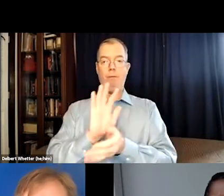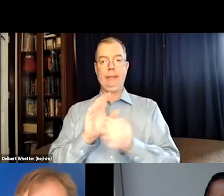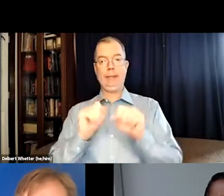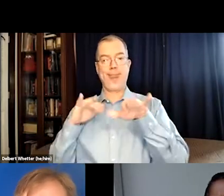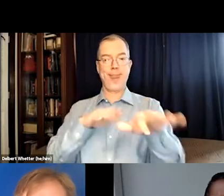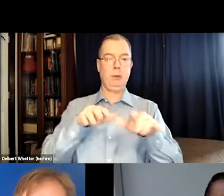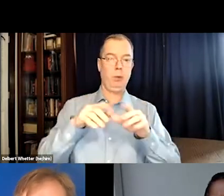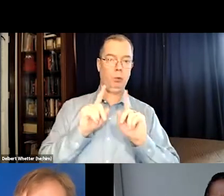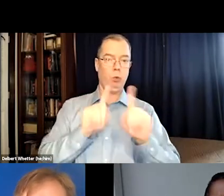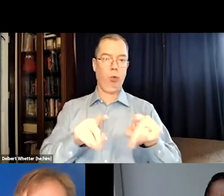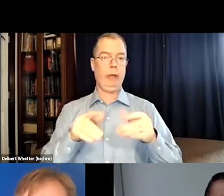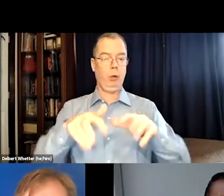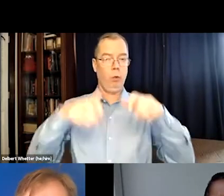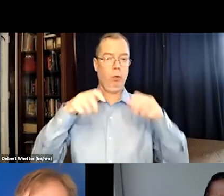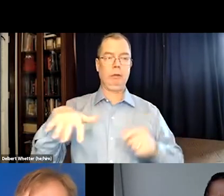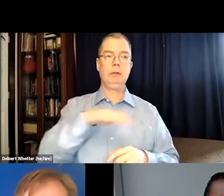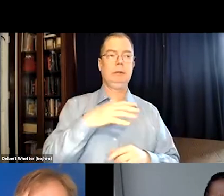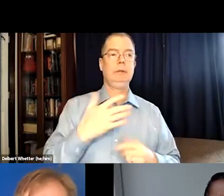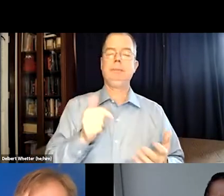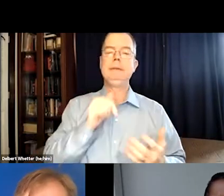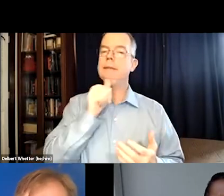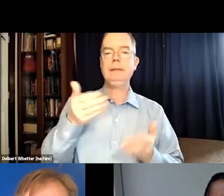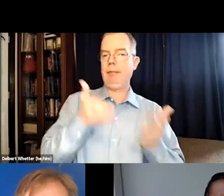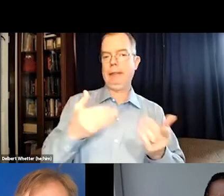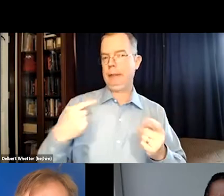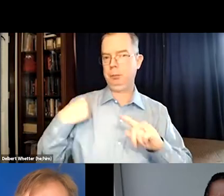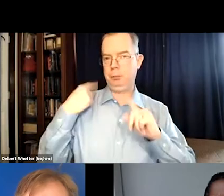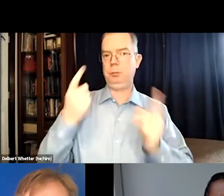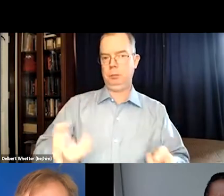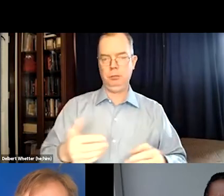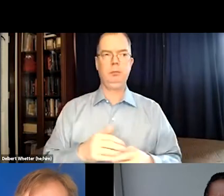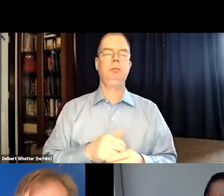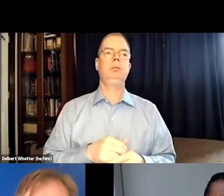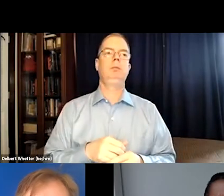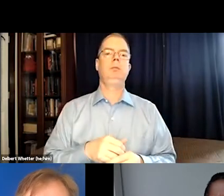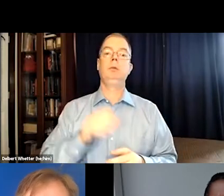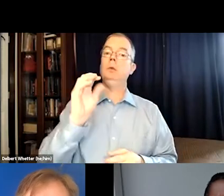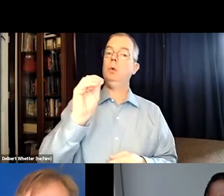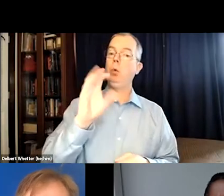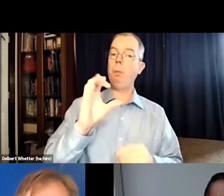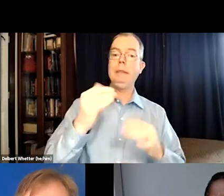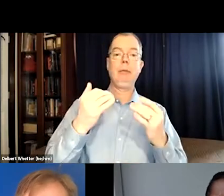deaf people, as movie going audience members have not been there.